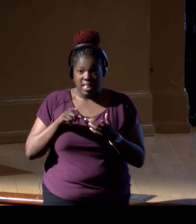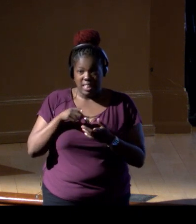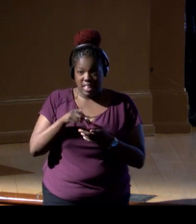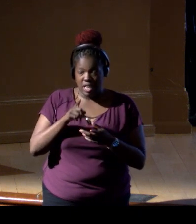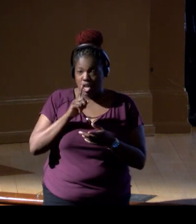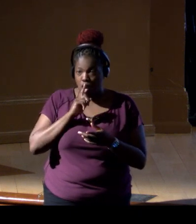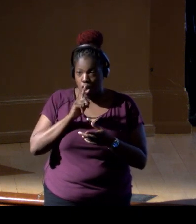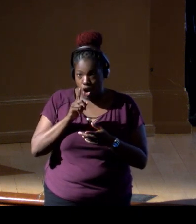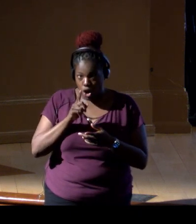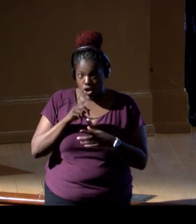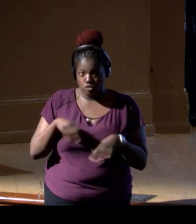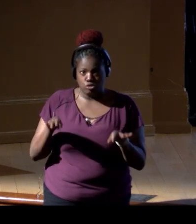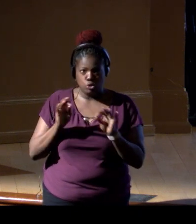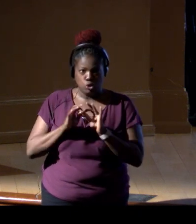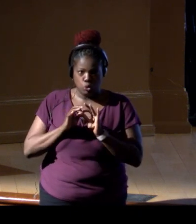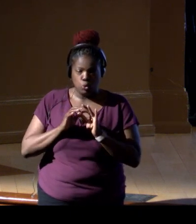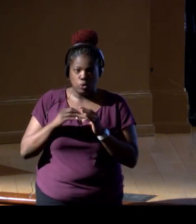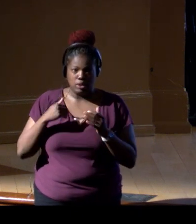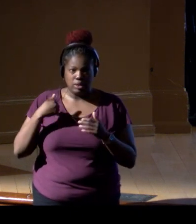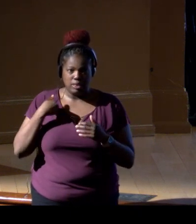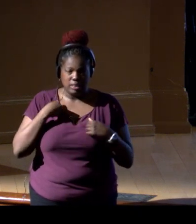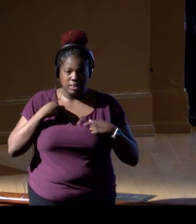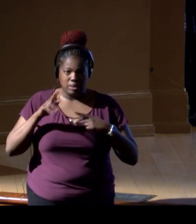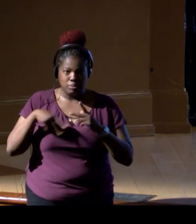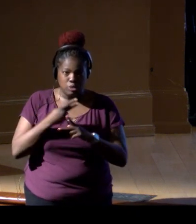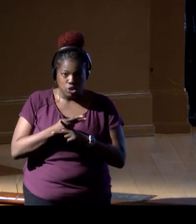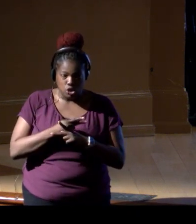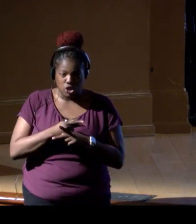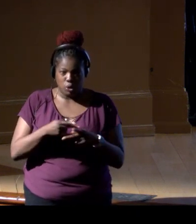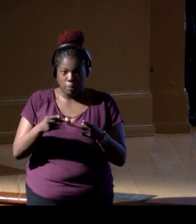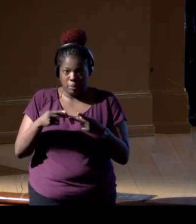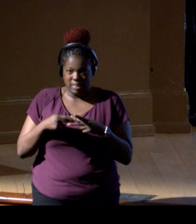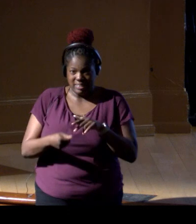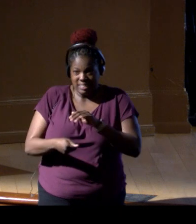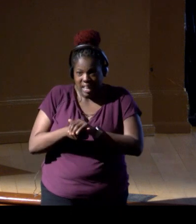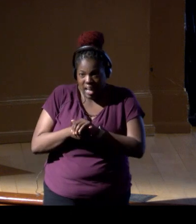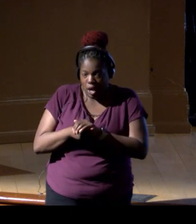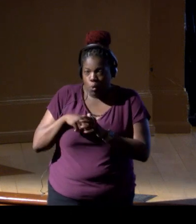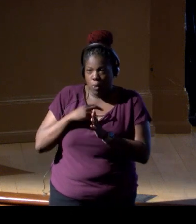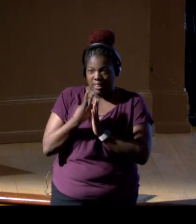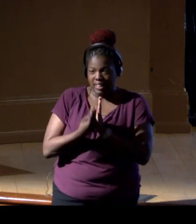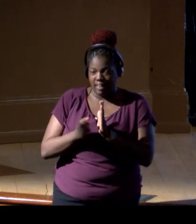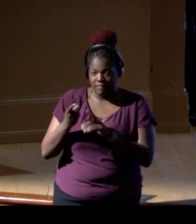that are underneath corals, or in crevices that, you know, the diver cannot see, but there are also species